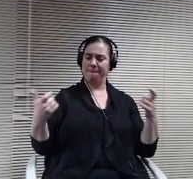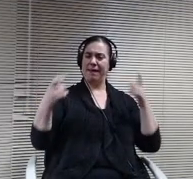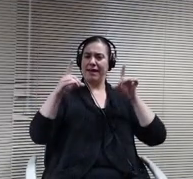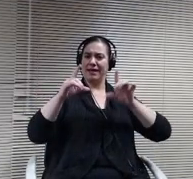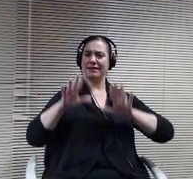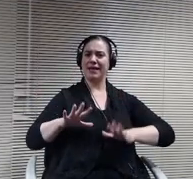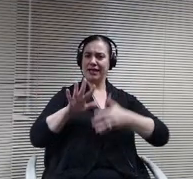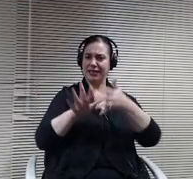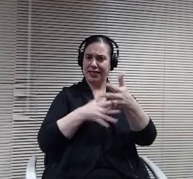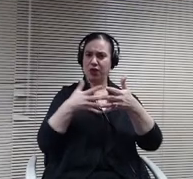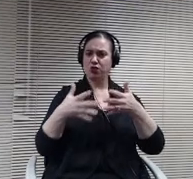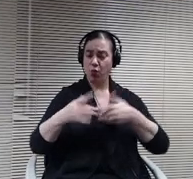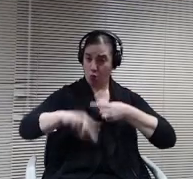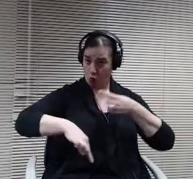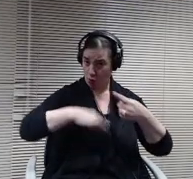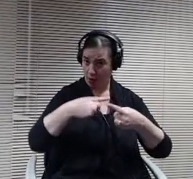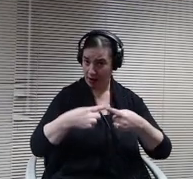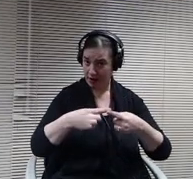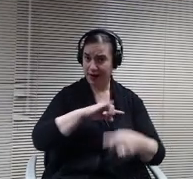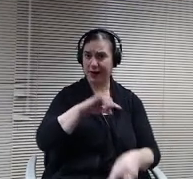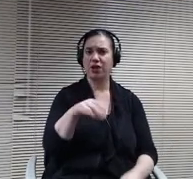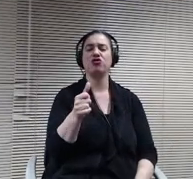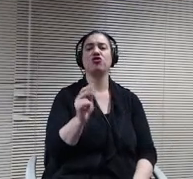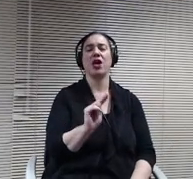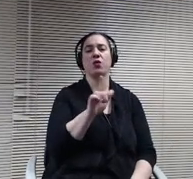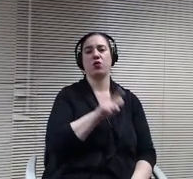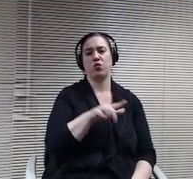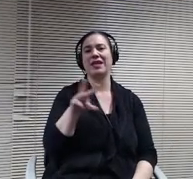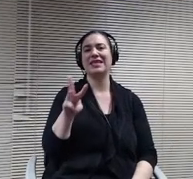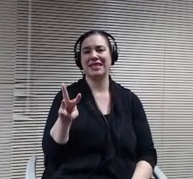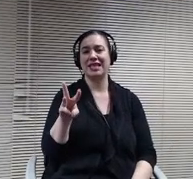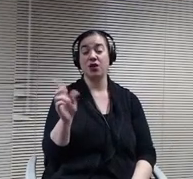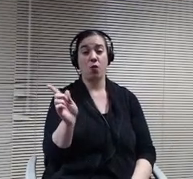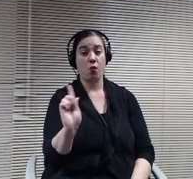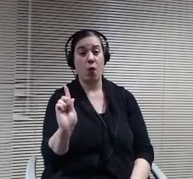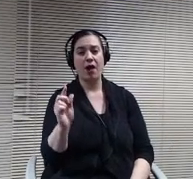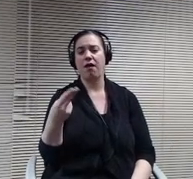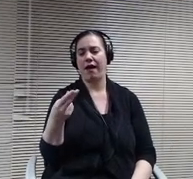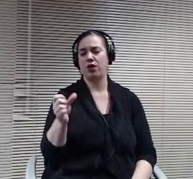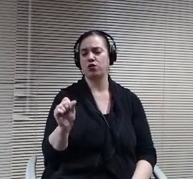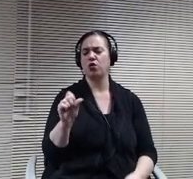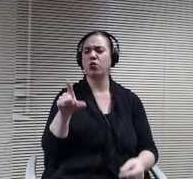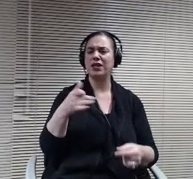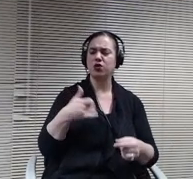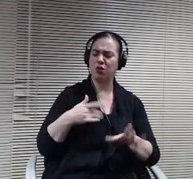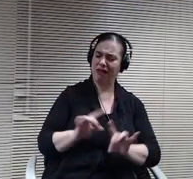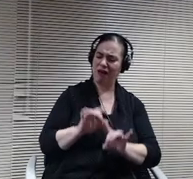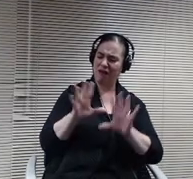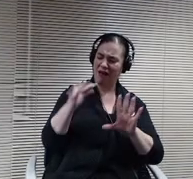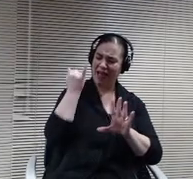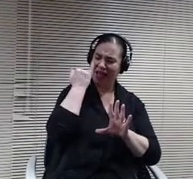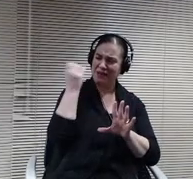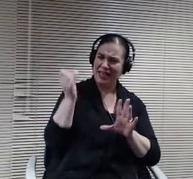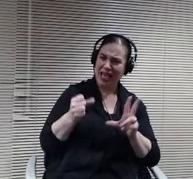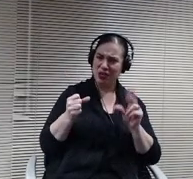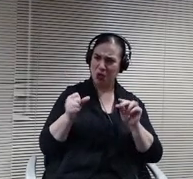high school, so we get clarification on that, but everything else is pretty much been clarified and.